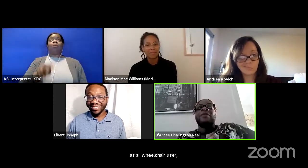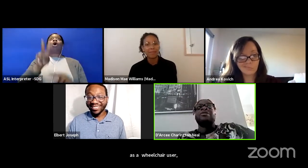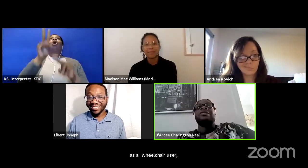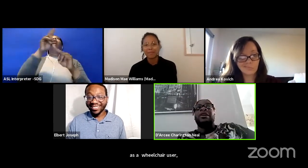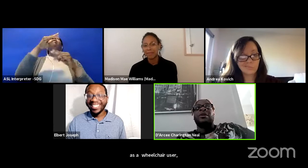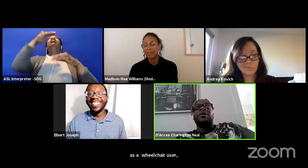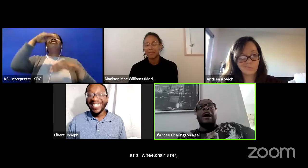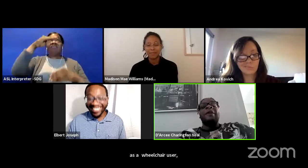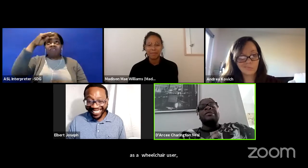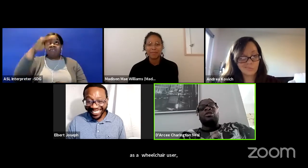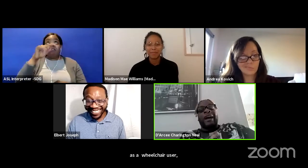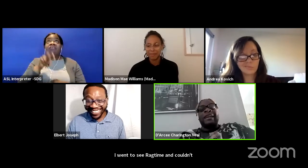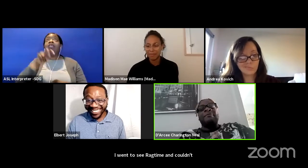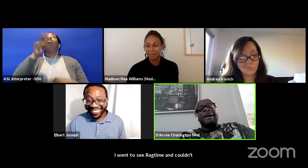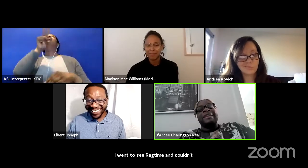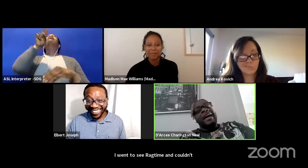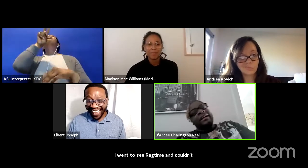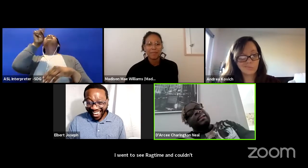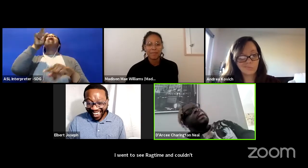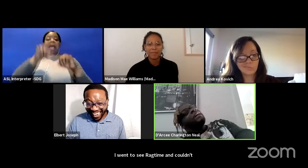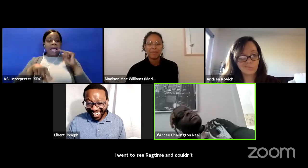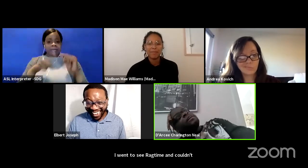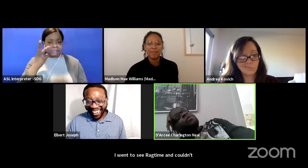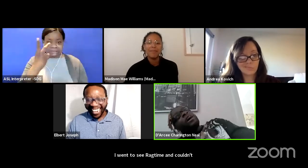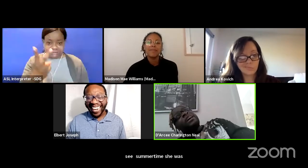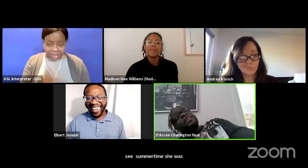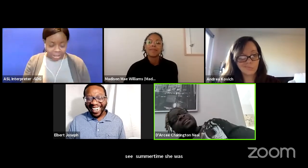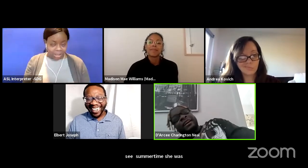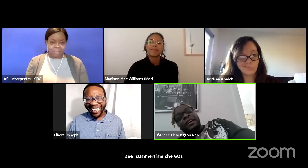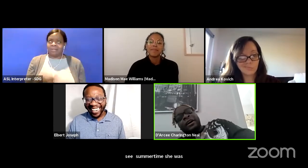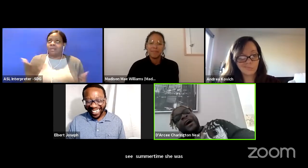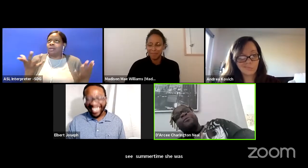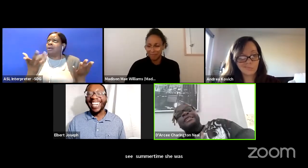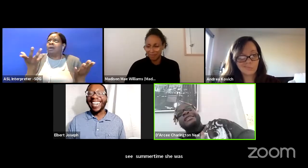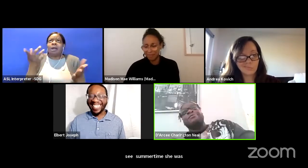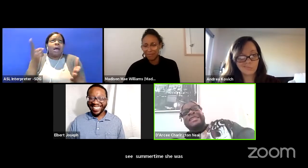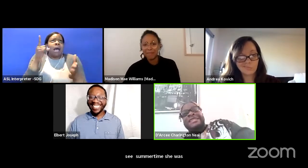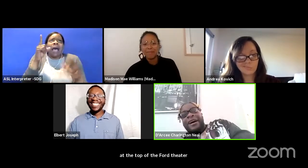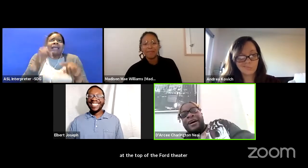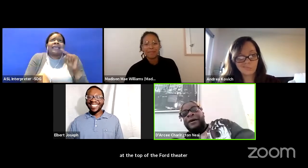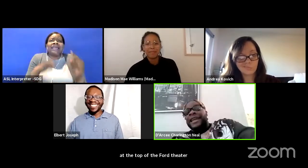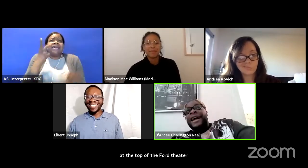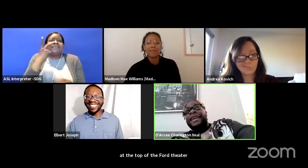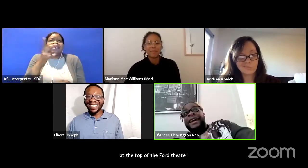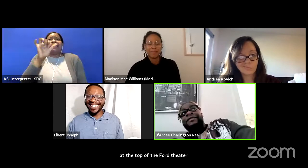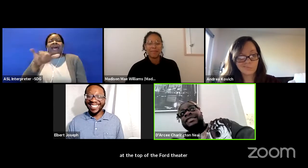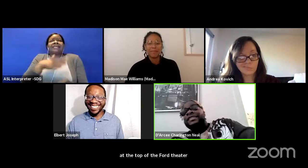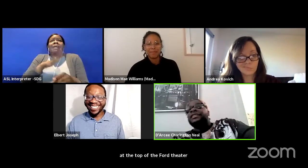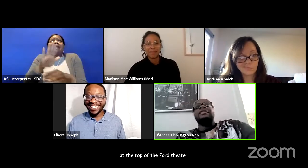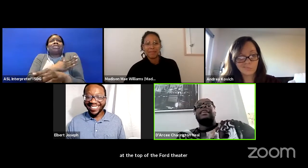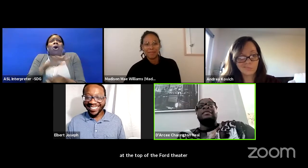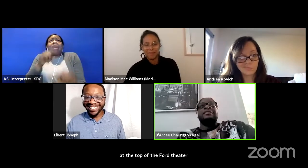And I was so I was craning my neck, like wait, like, this is my song. And I can't even see it